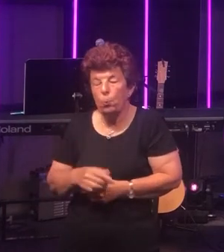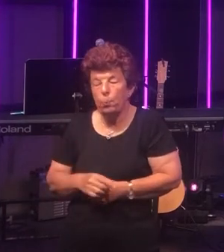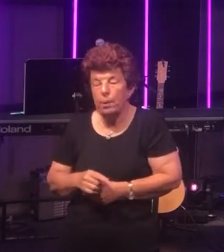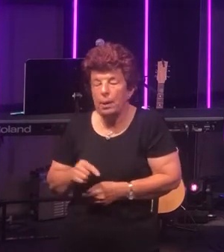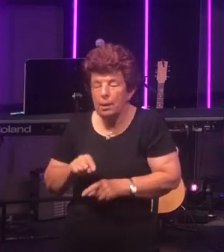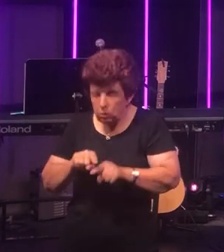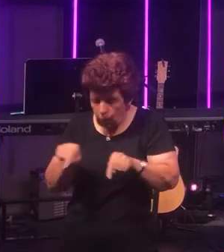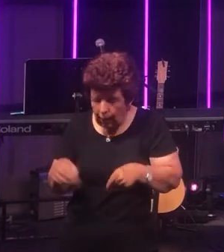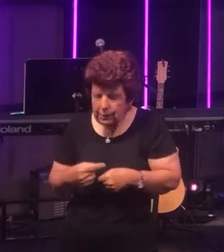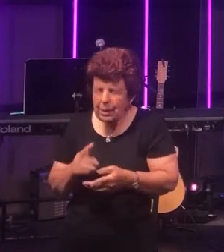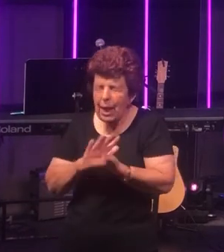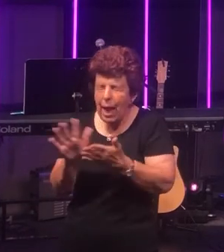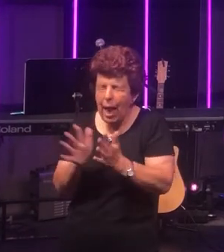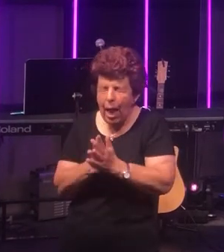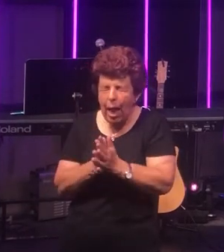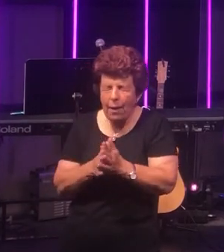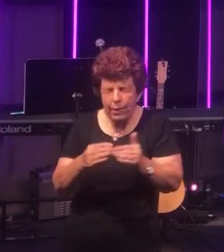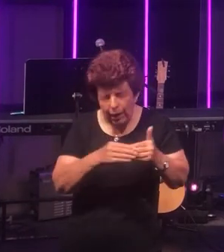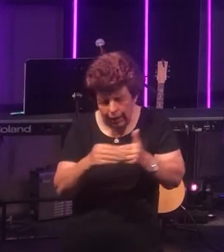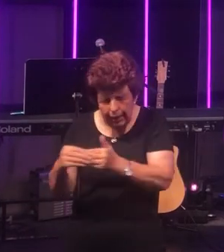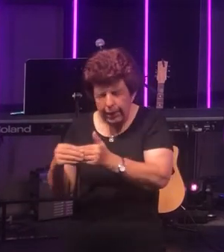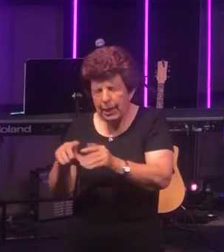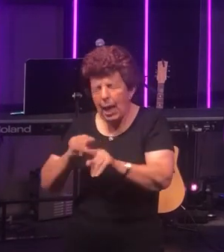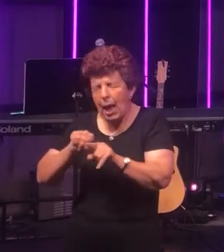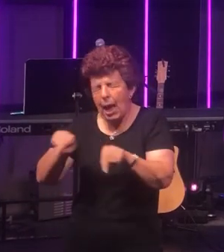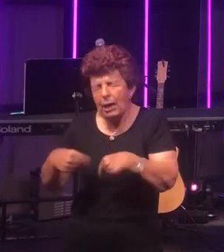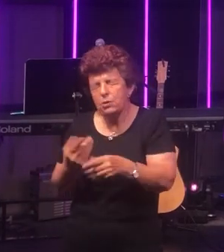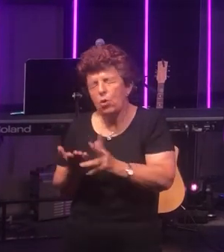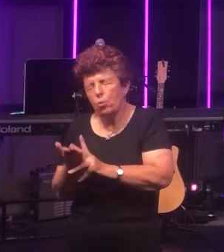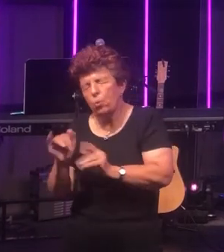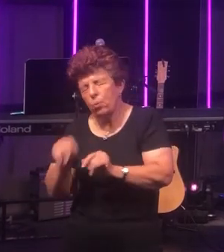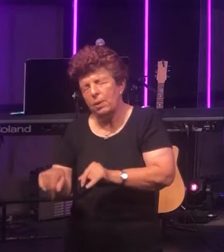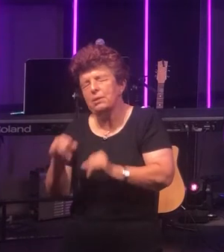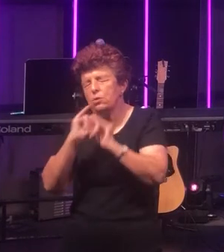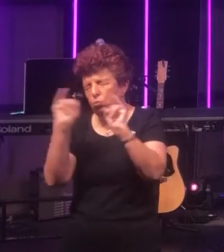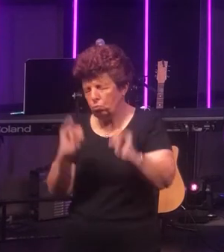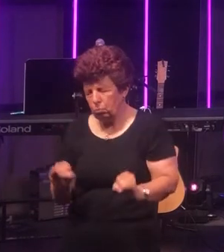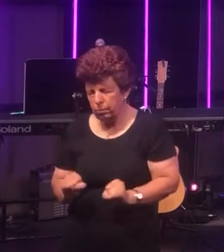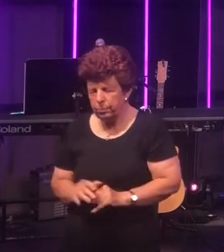us and the way that they are leading us through this crisis. We need to be